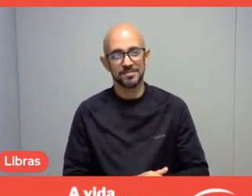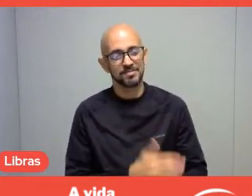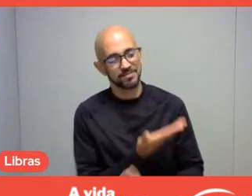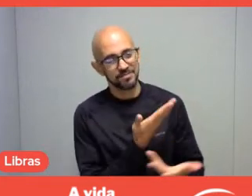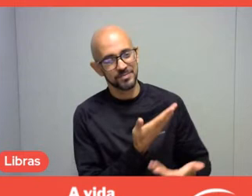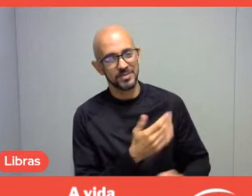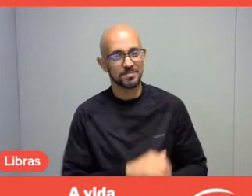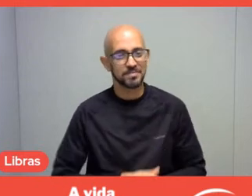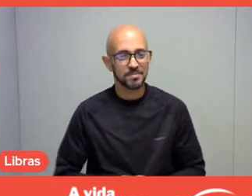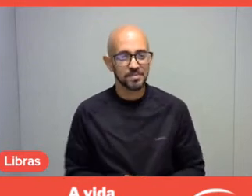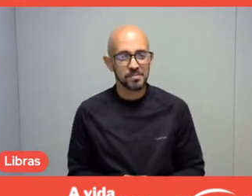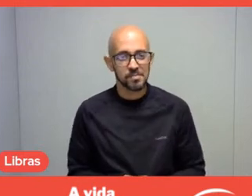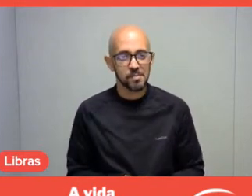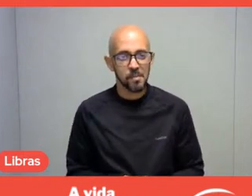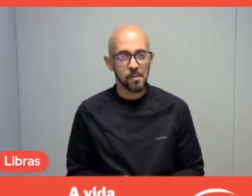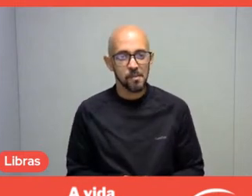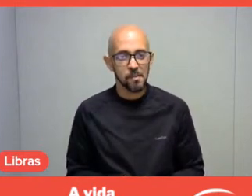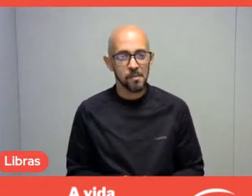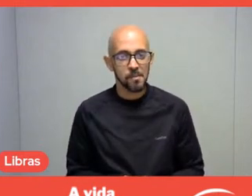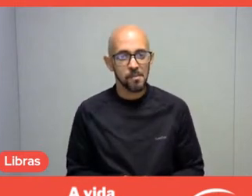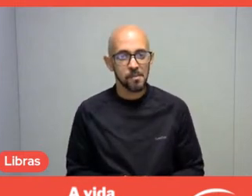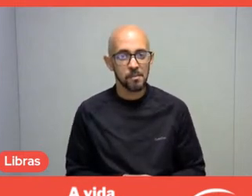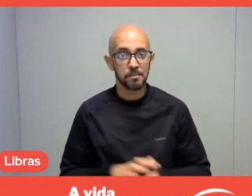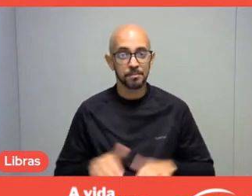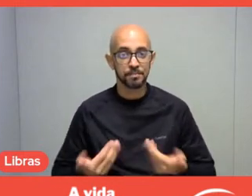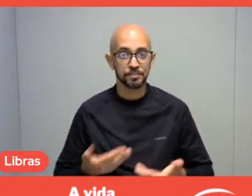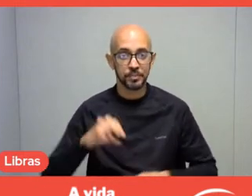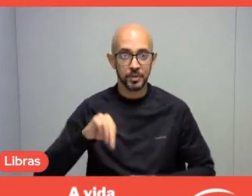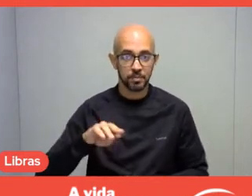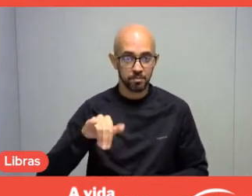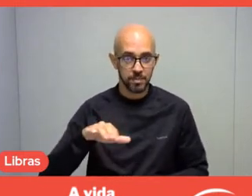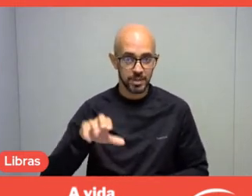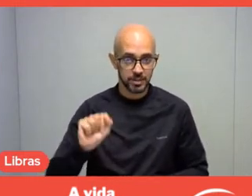Let's go, Marcia. I'm going to evokemarketm my life experience